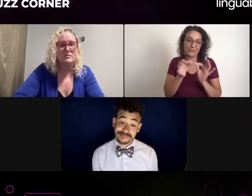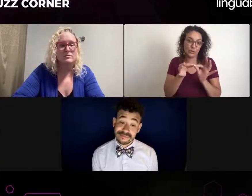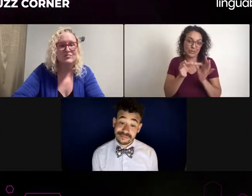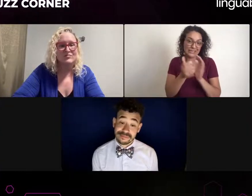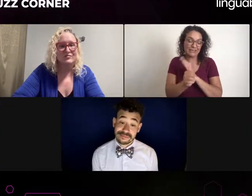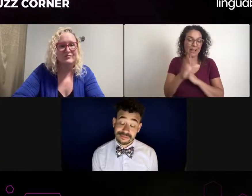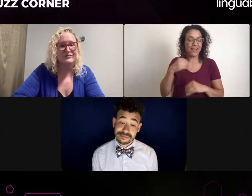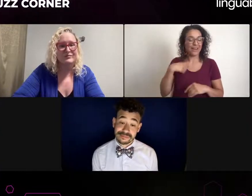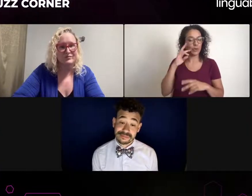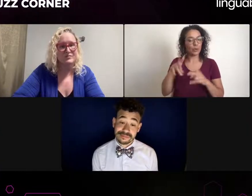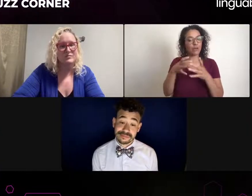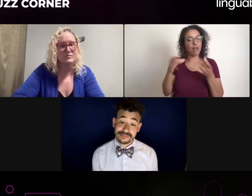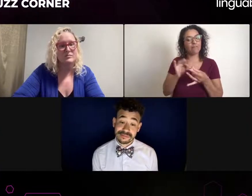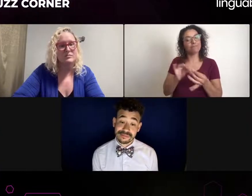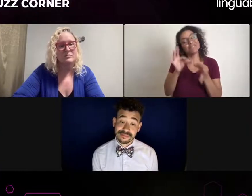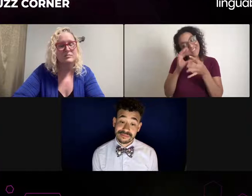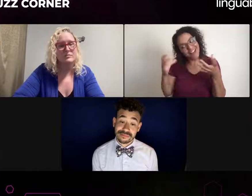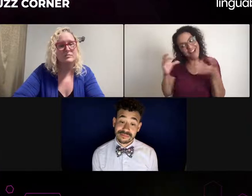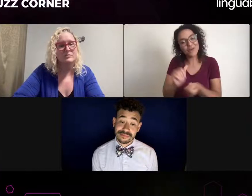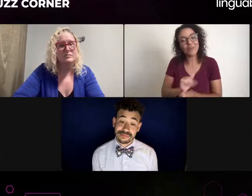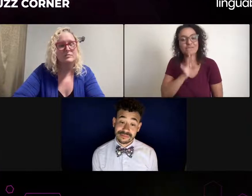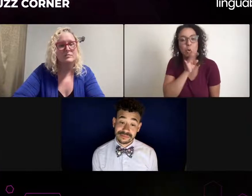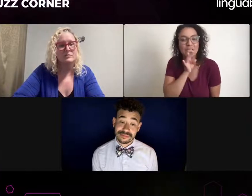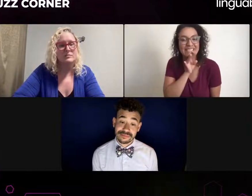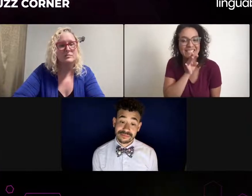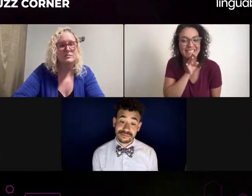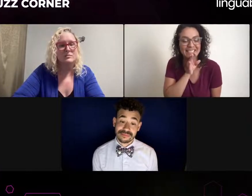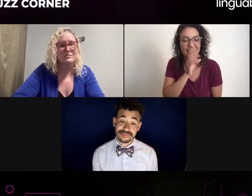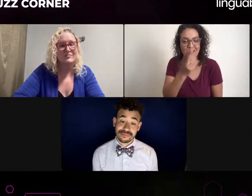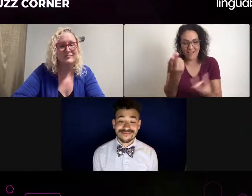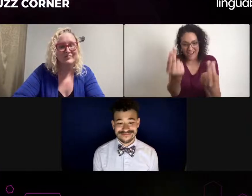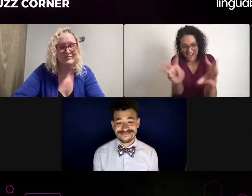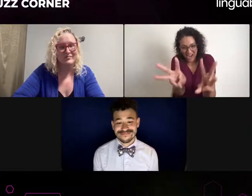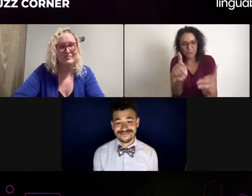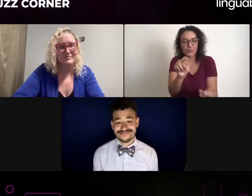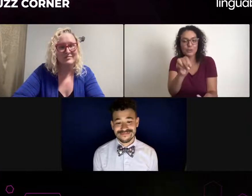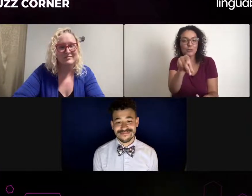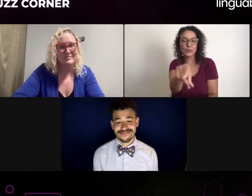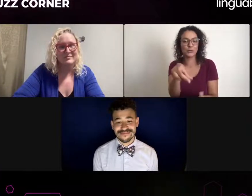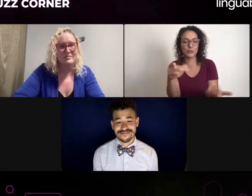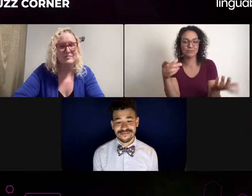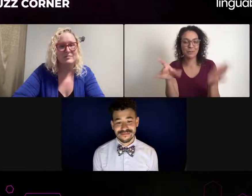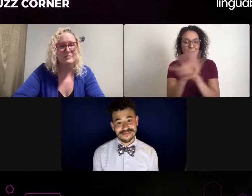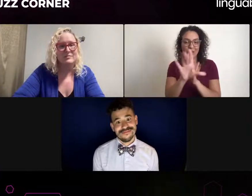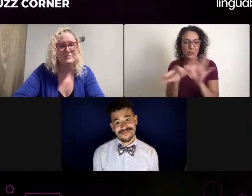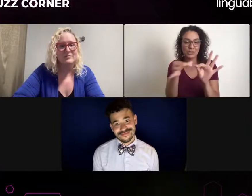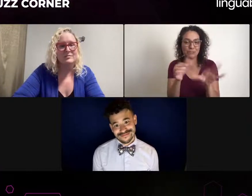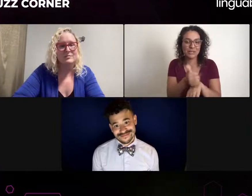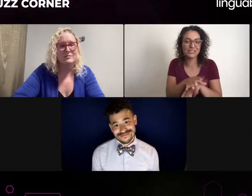If you are looking for an interpreter for a theater stage versus TV film, do you